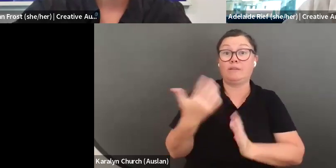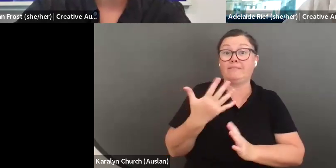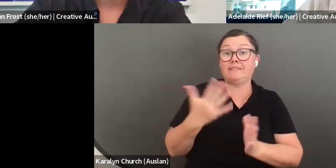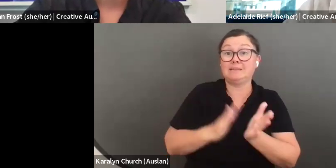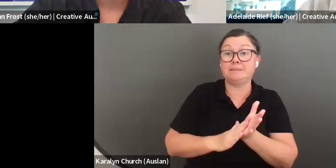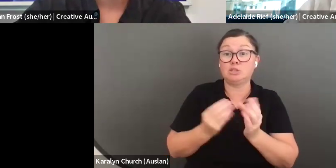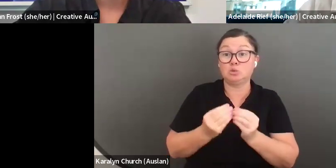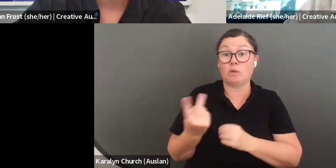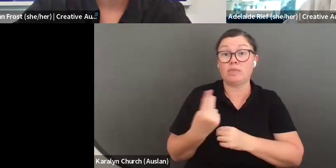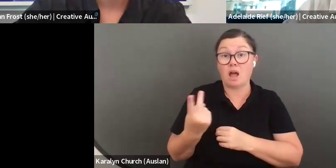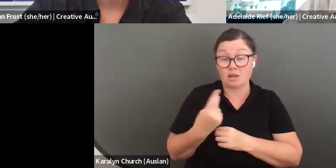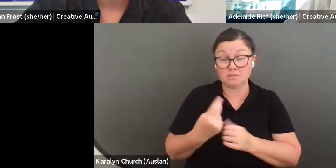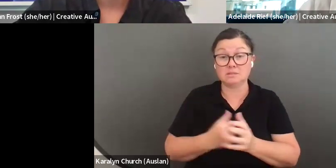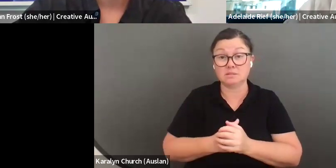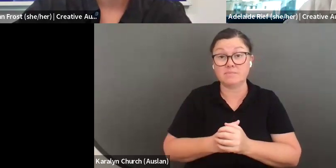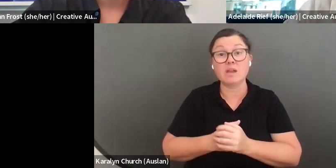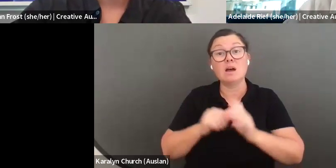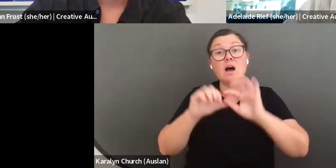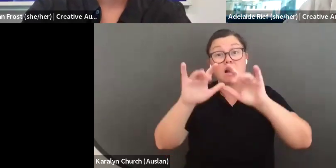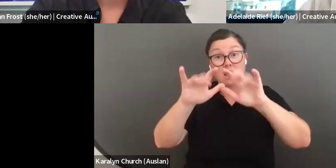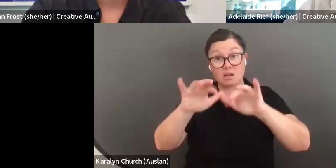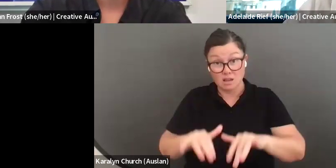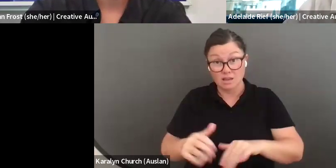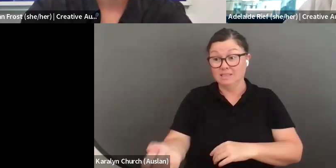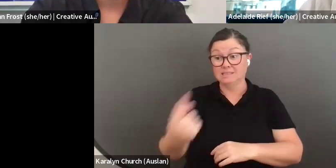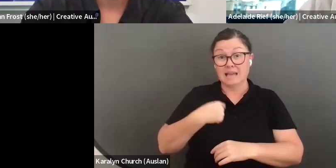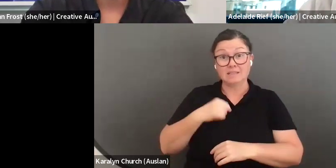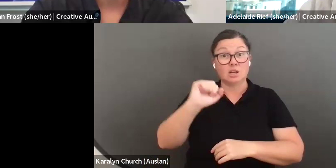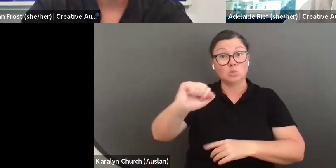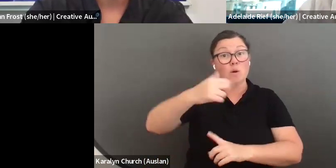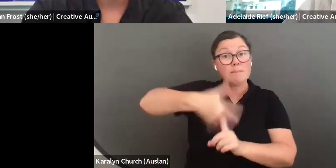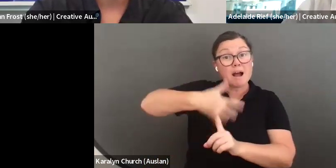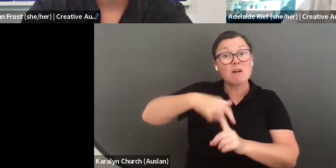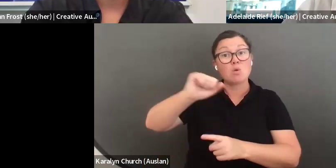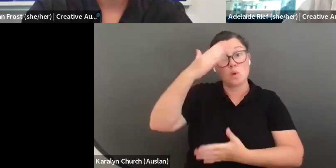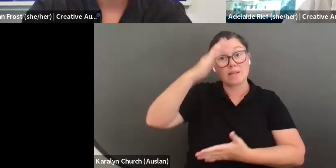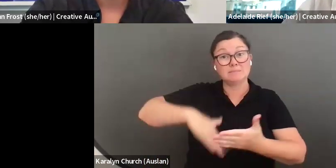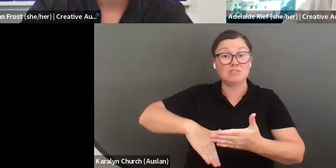will still count. I know that is a tricky one, so please feel free to book in for a 50